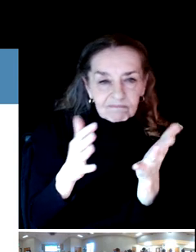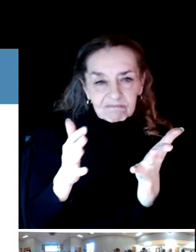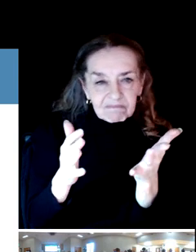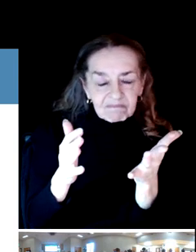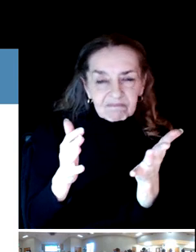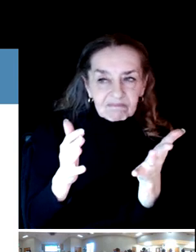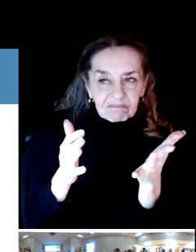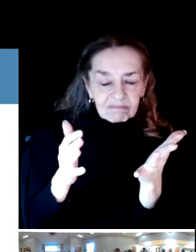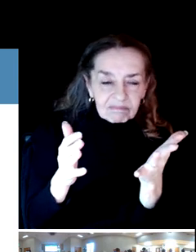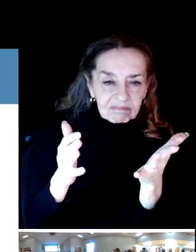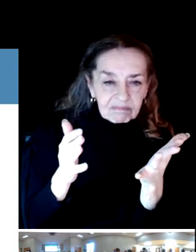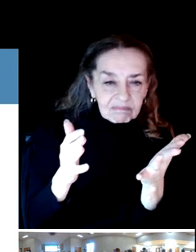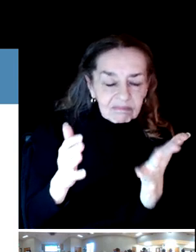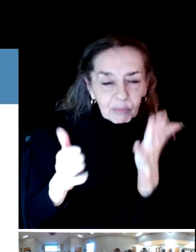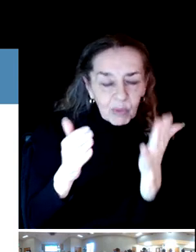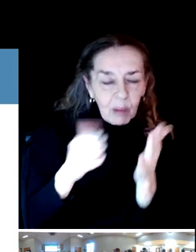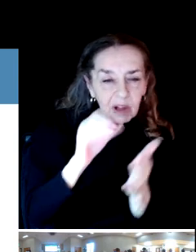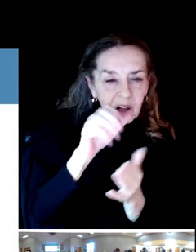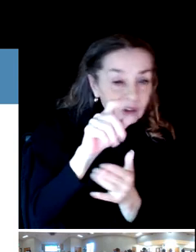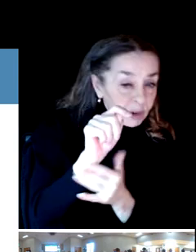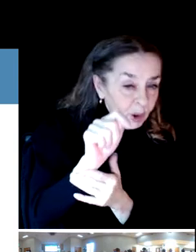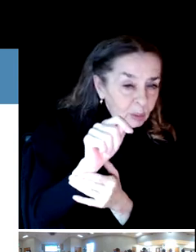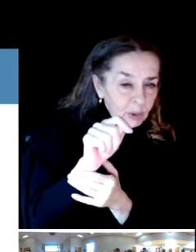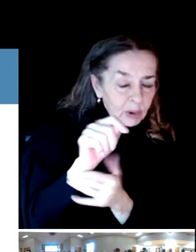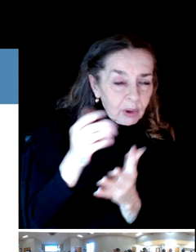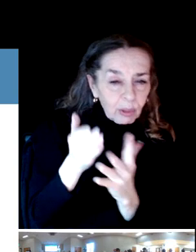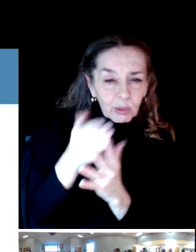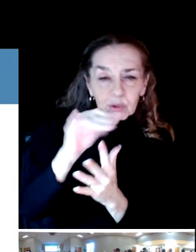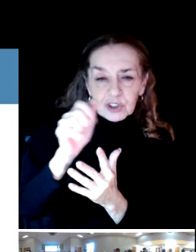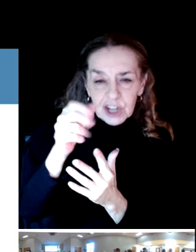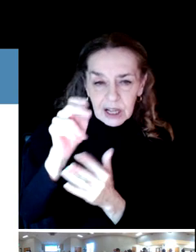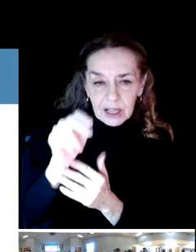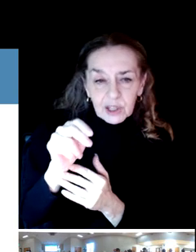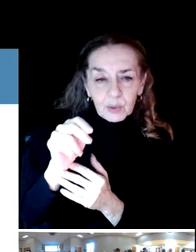probably the October time frame. Through January.